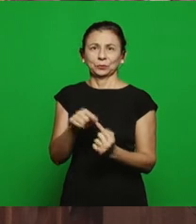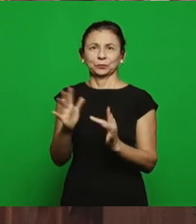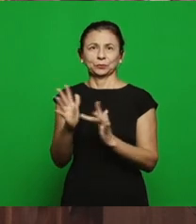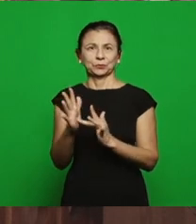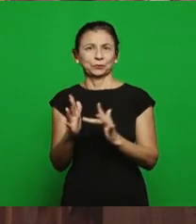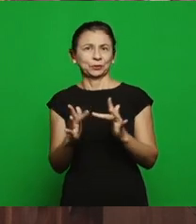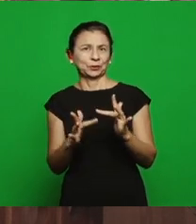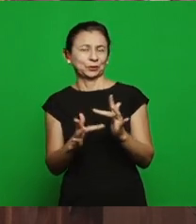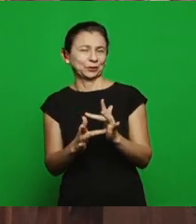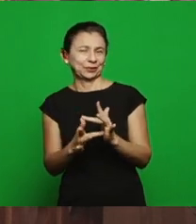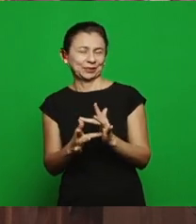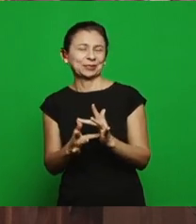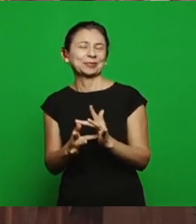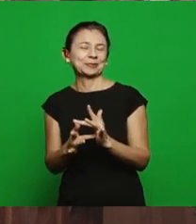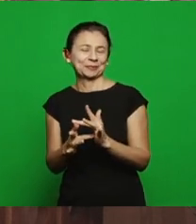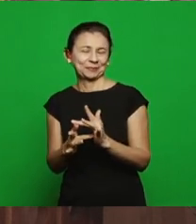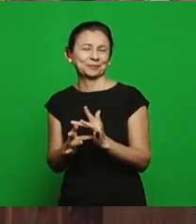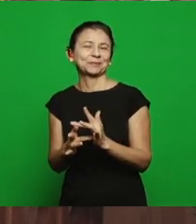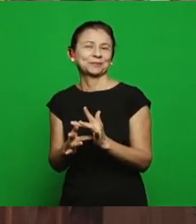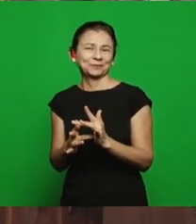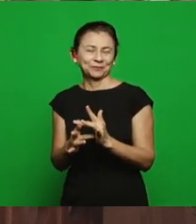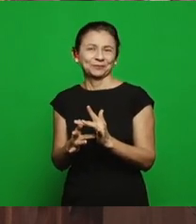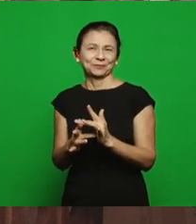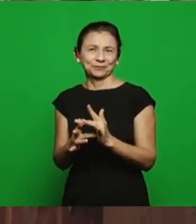I won’t do that, I received from my parents